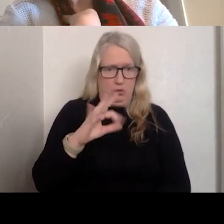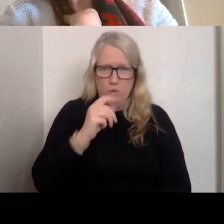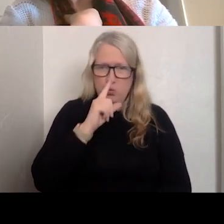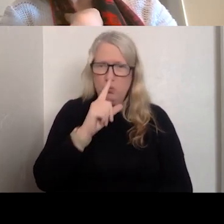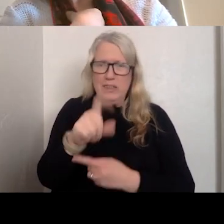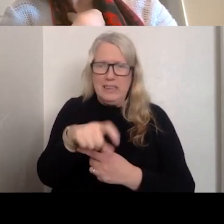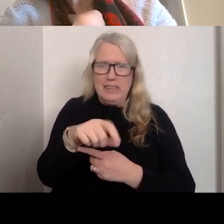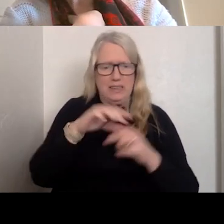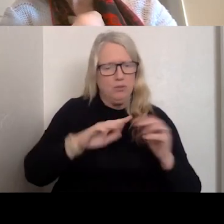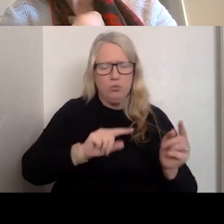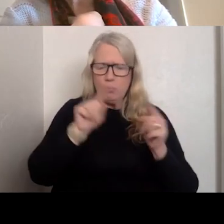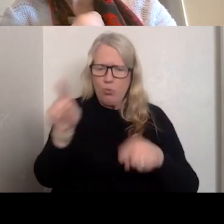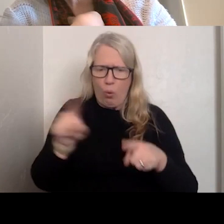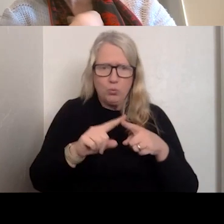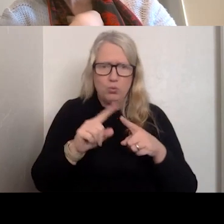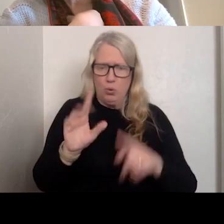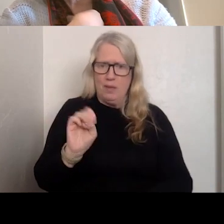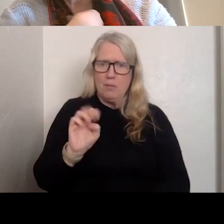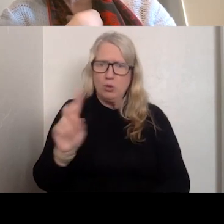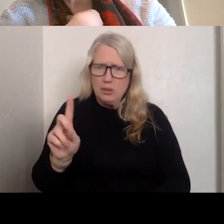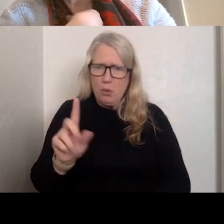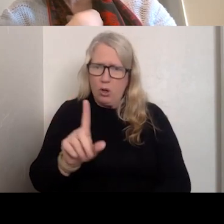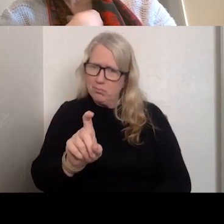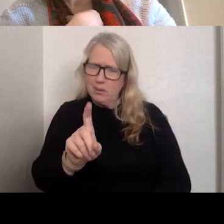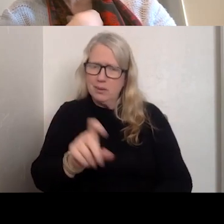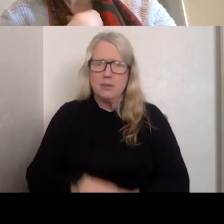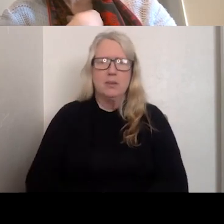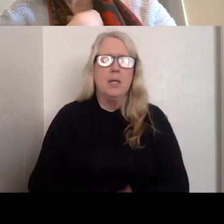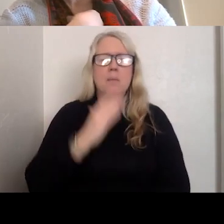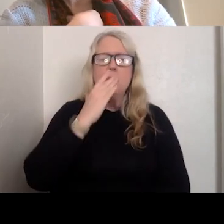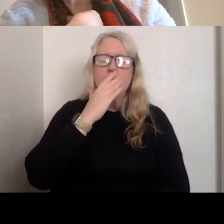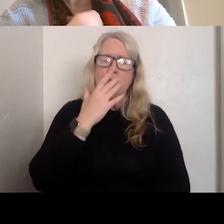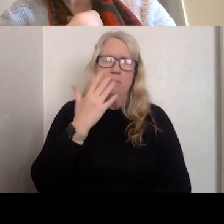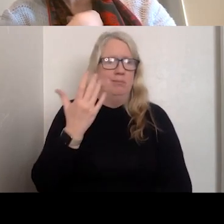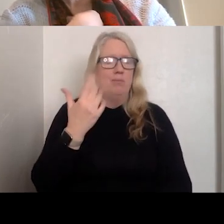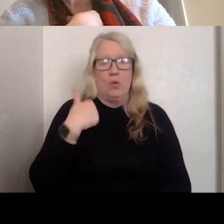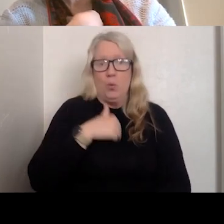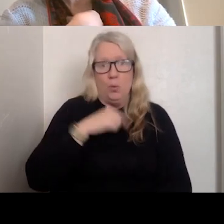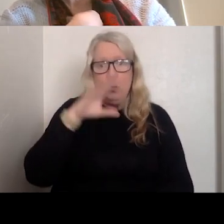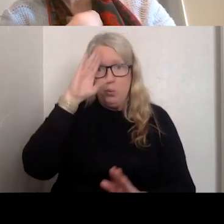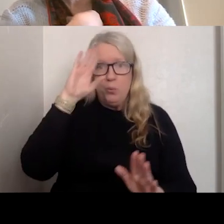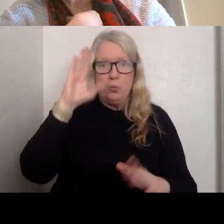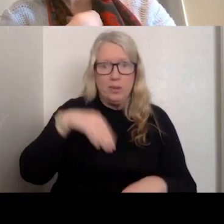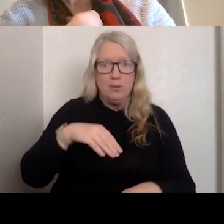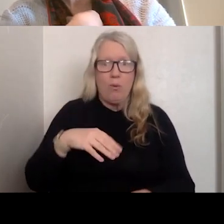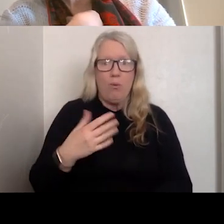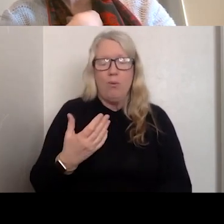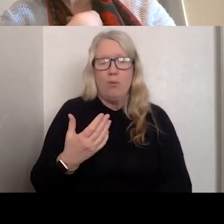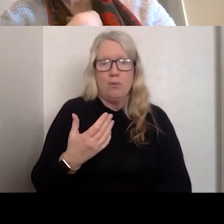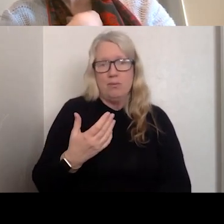GO TO EMERGENCY DEPARTMENT? YOU KNOW THE A BIT OF A PROBLEM.